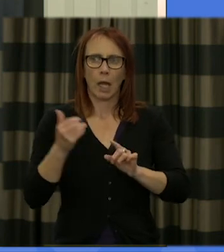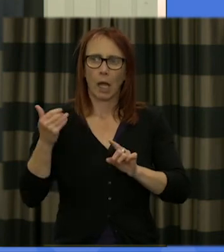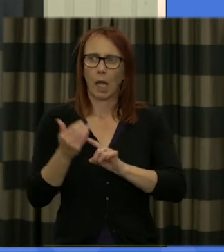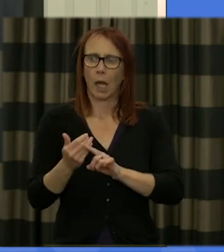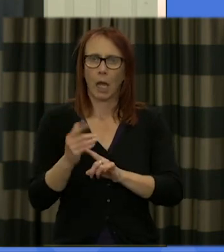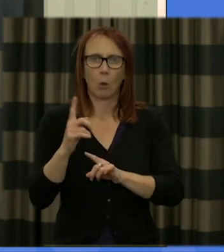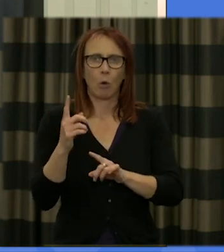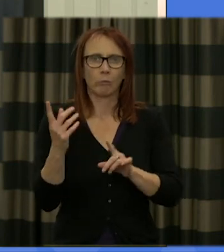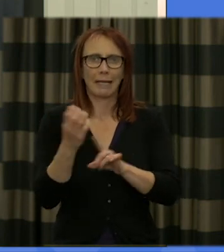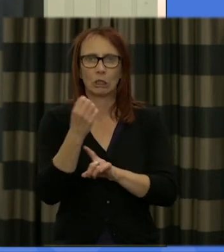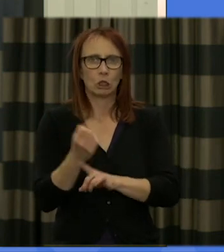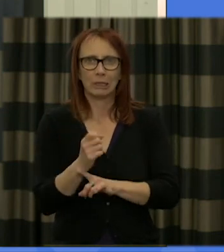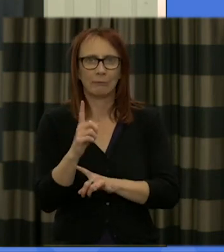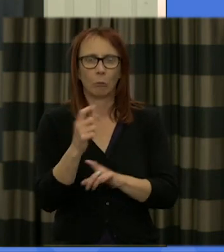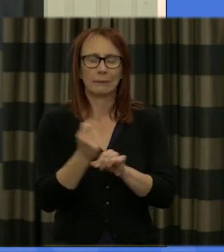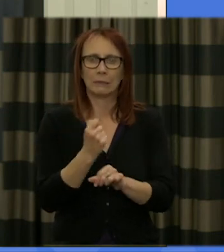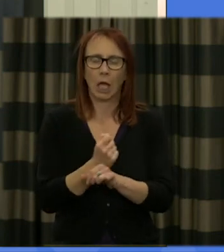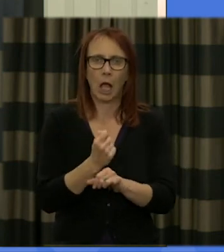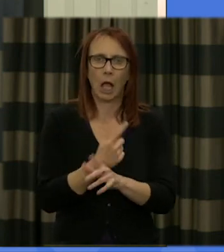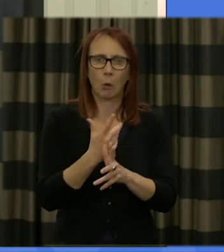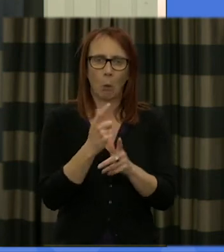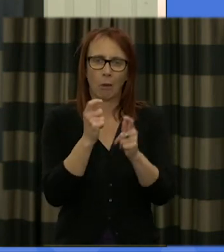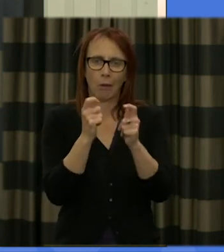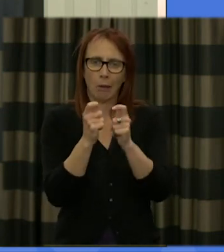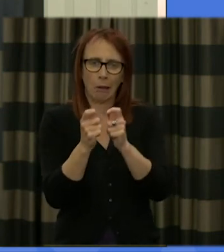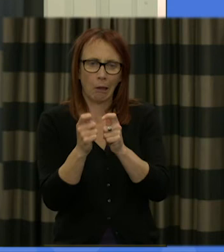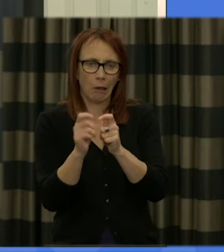you know nuance some some items and and pick out certain things that we want to